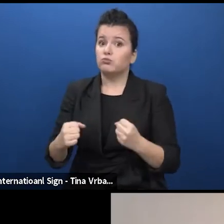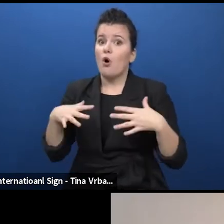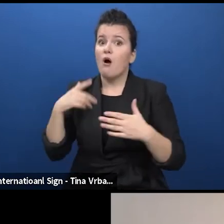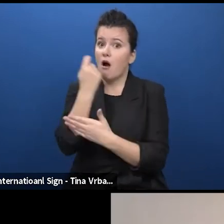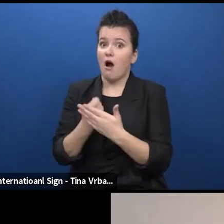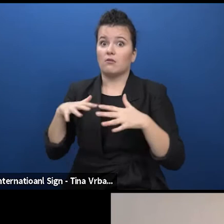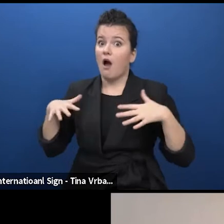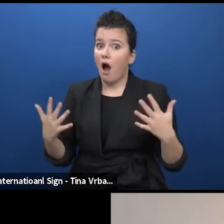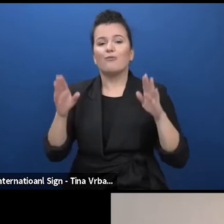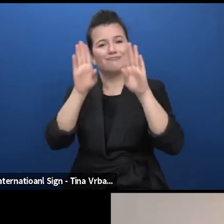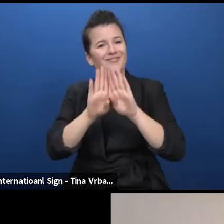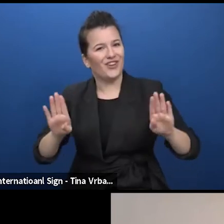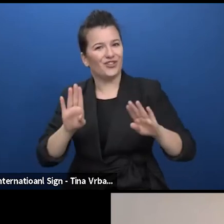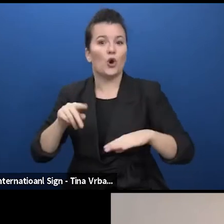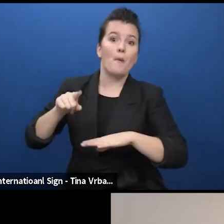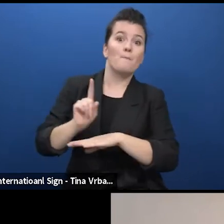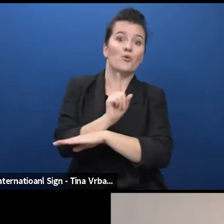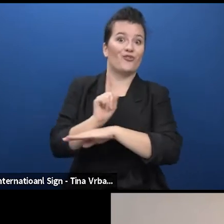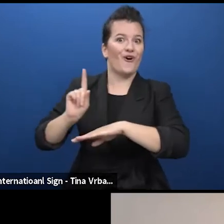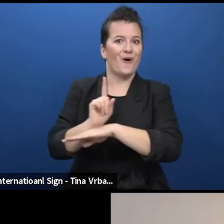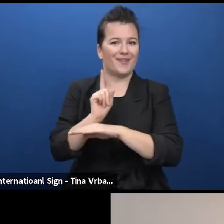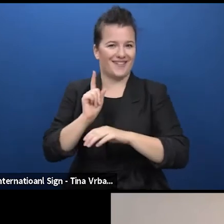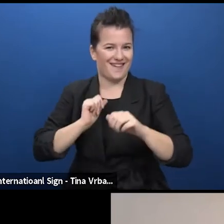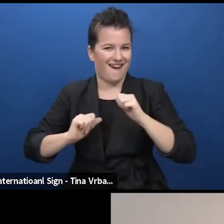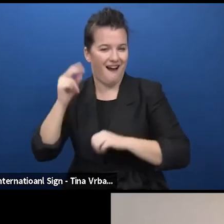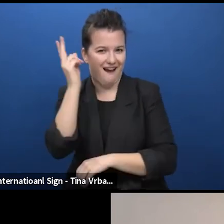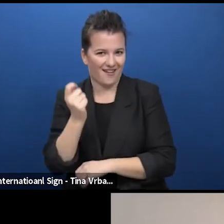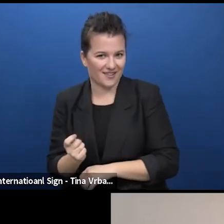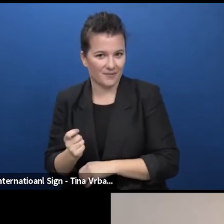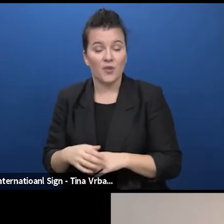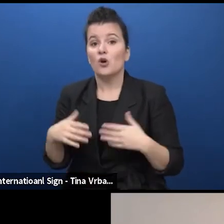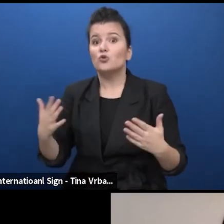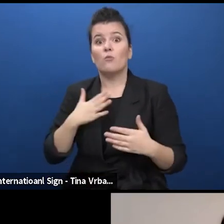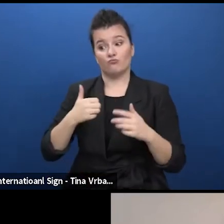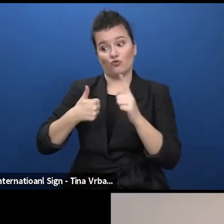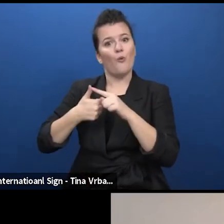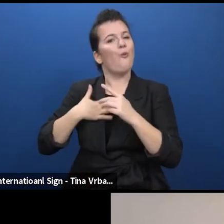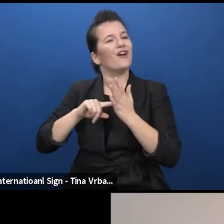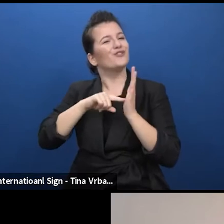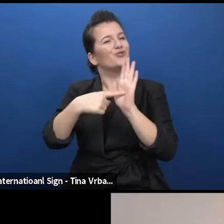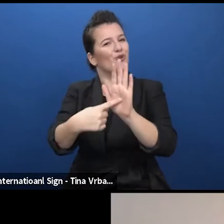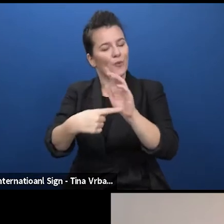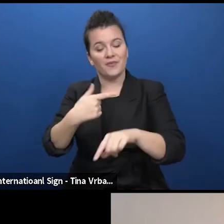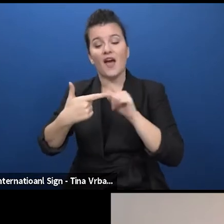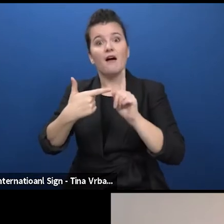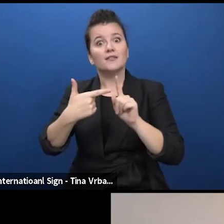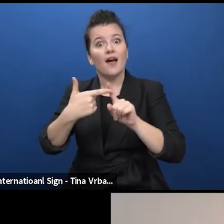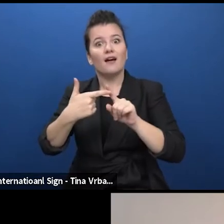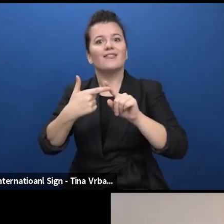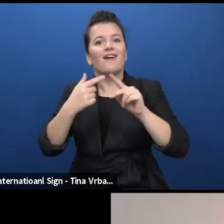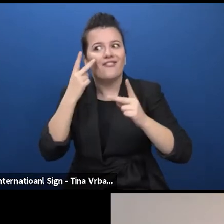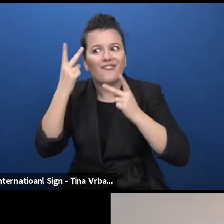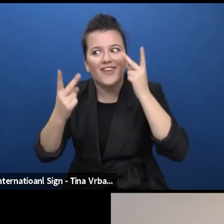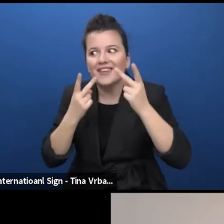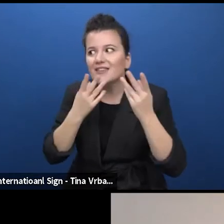Second, one of our goals is to make visible and to promote the theatre and performing arts in Europe